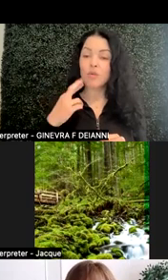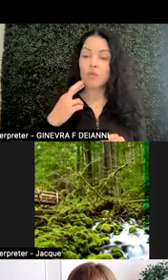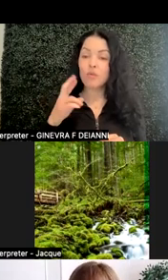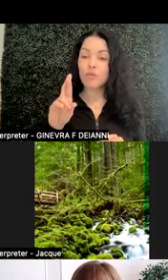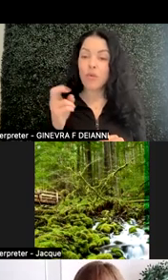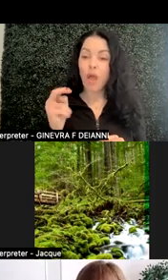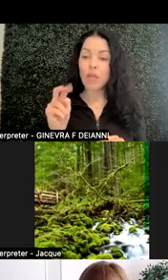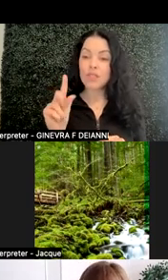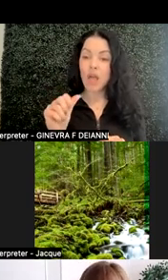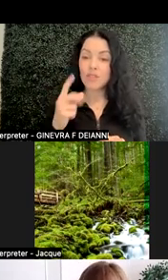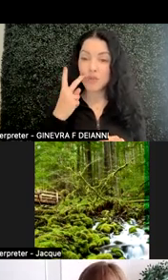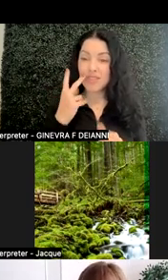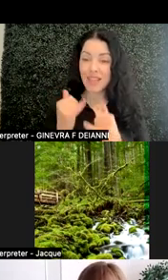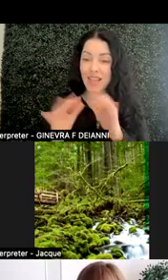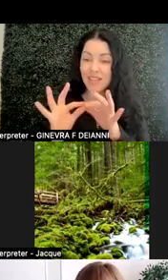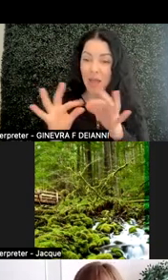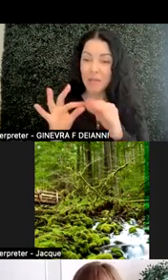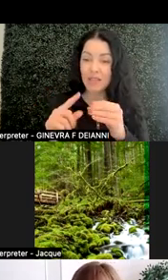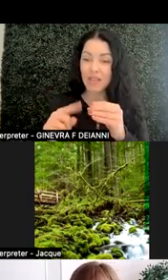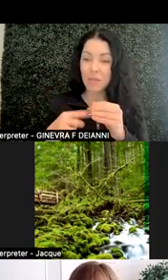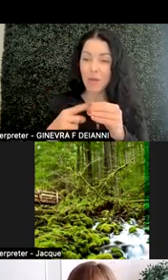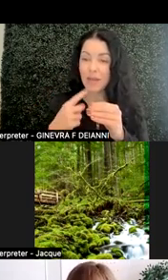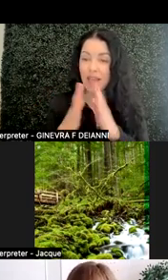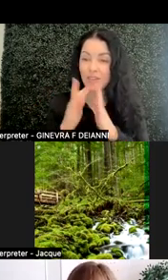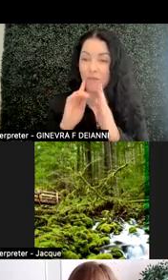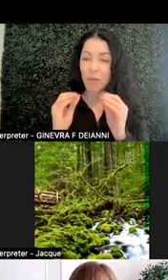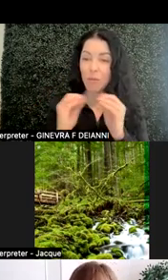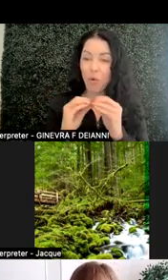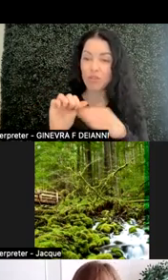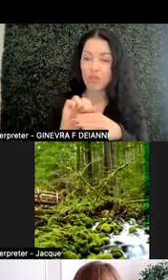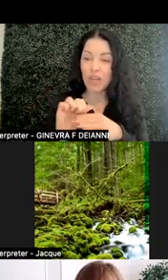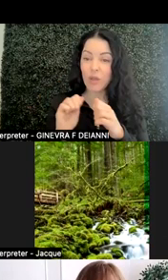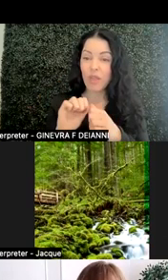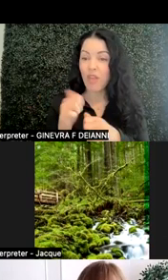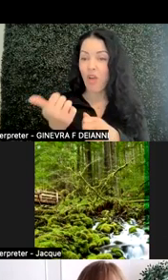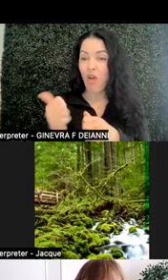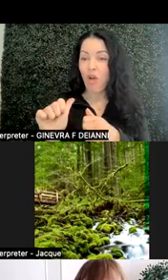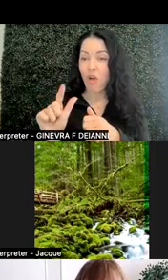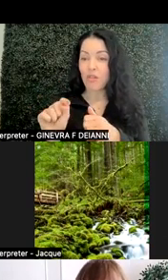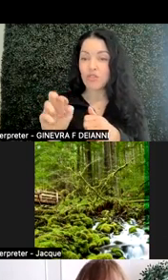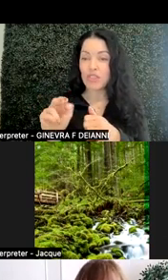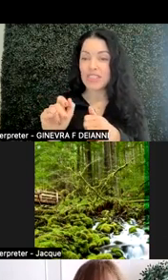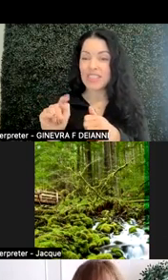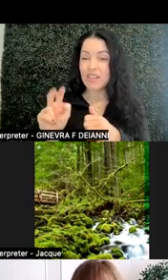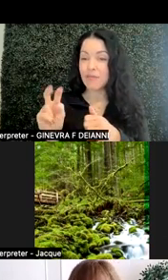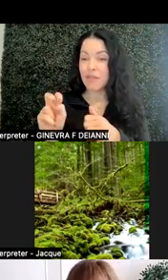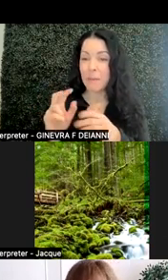to number four, I'd like some more training in alternative methods? Methods to asses student learning specifically in the math setting.